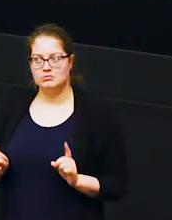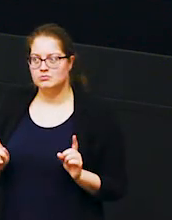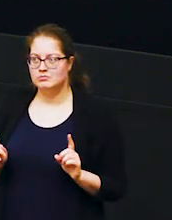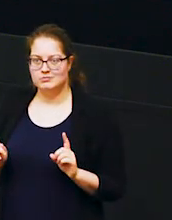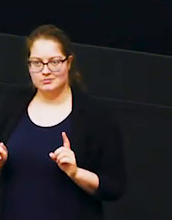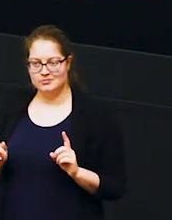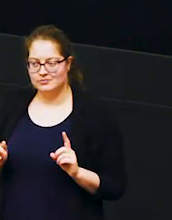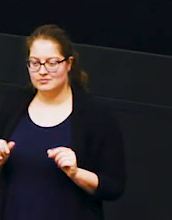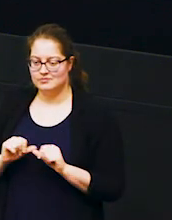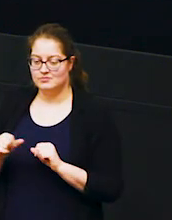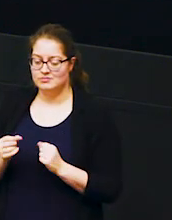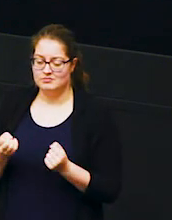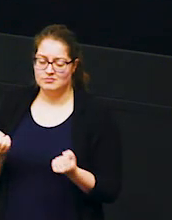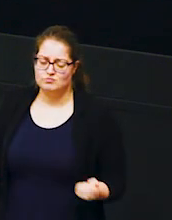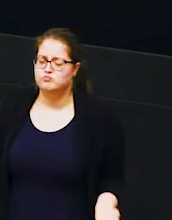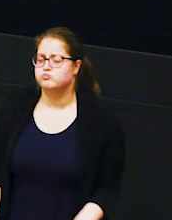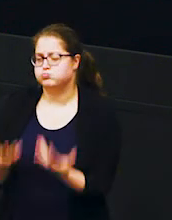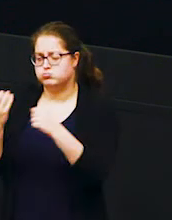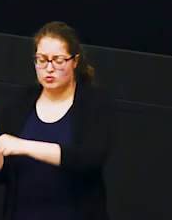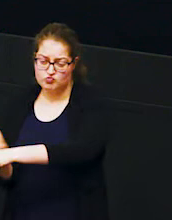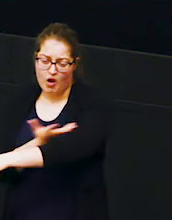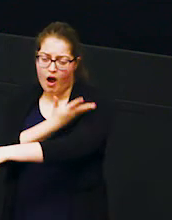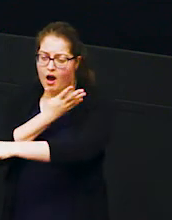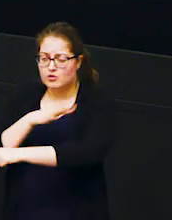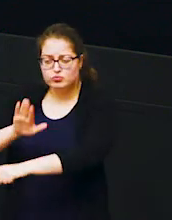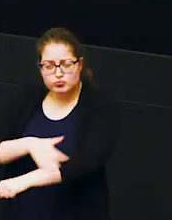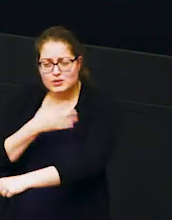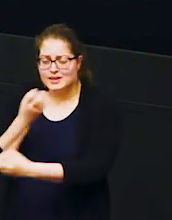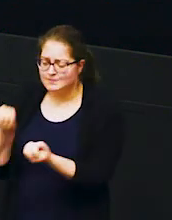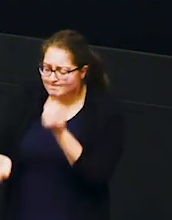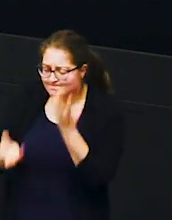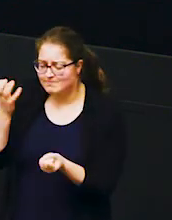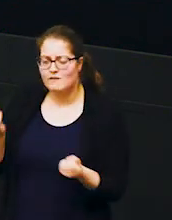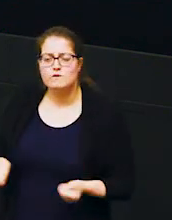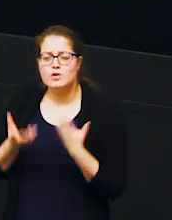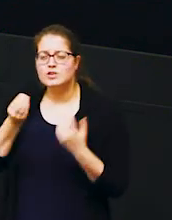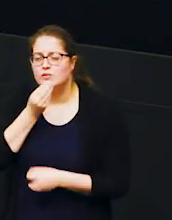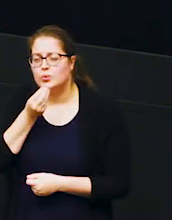is that the vegetation springs back it's green and there's lots of fresh food for elephants and other